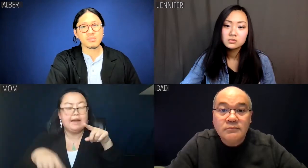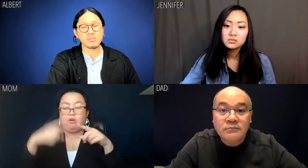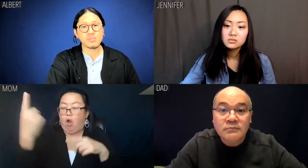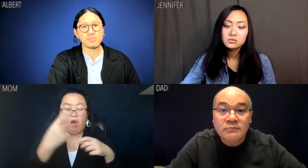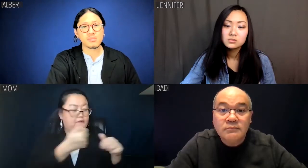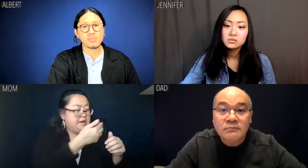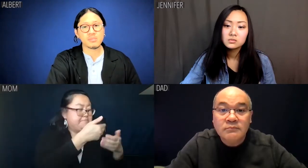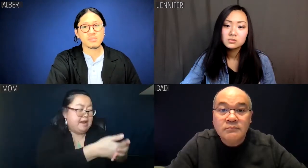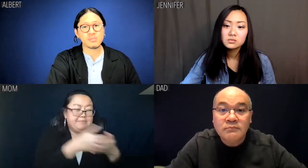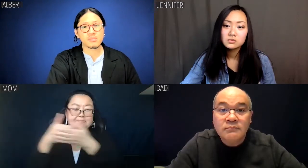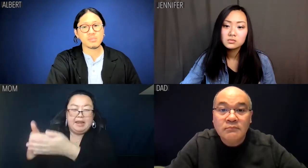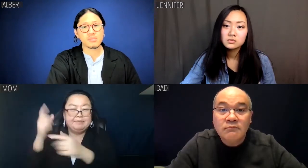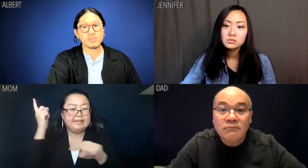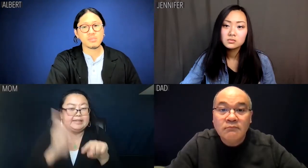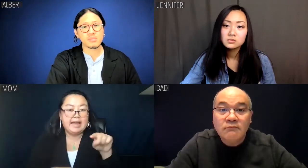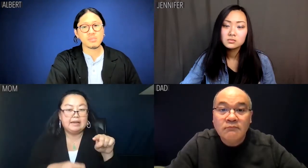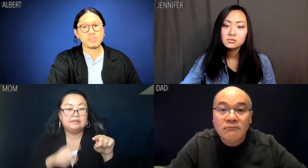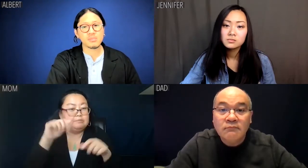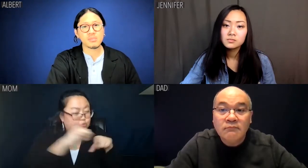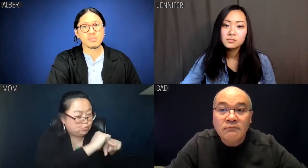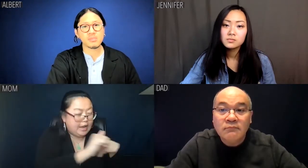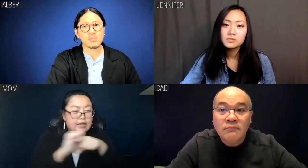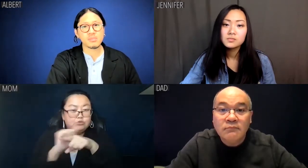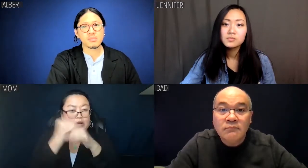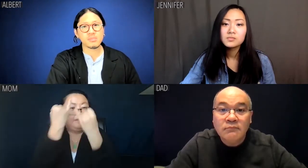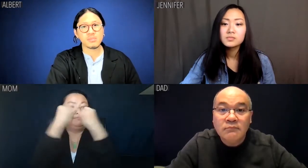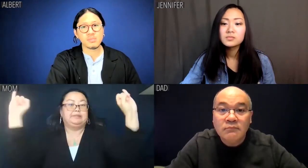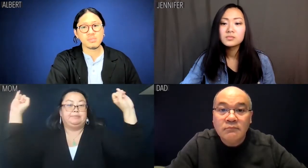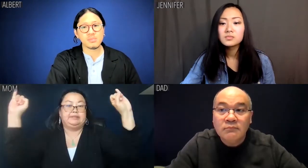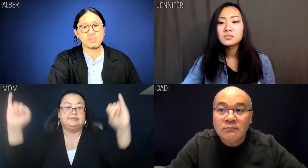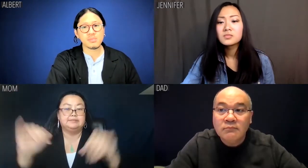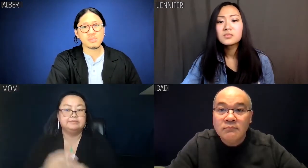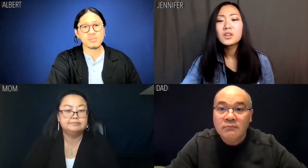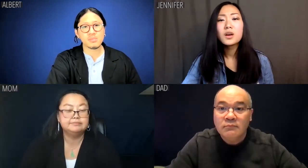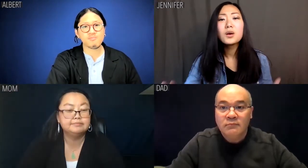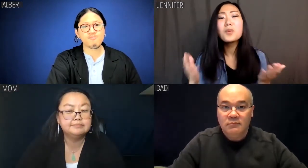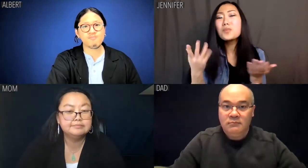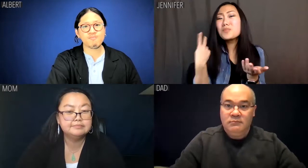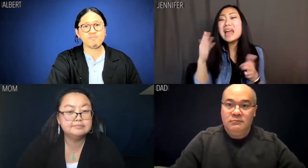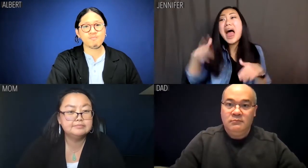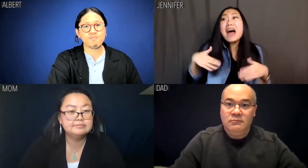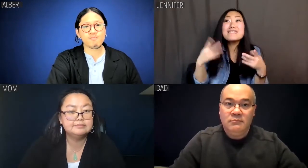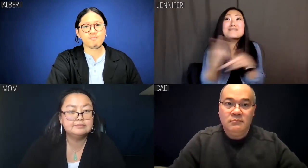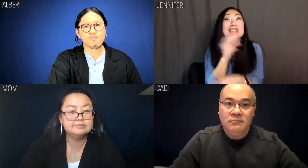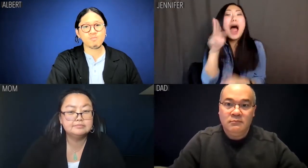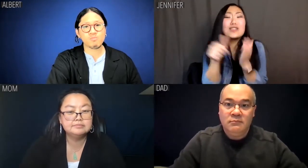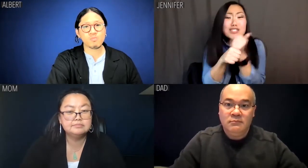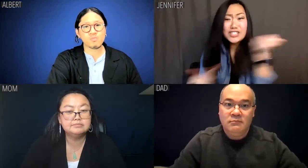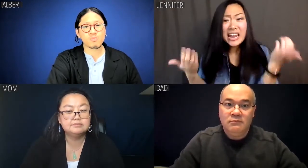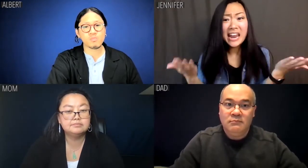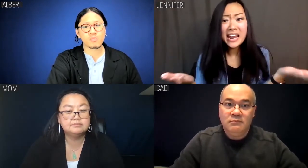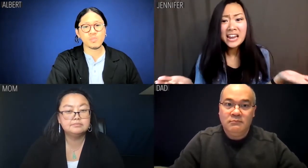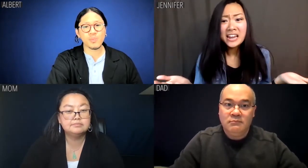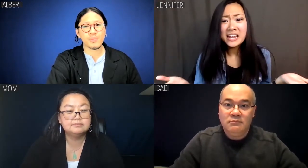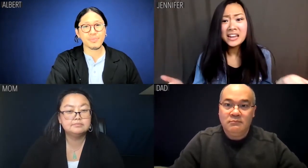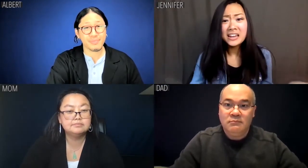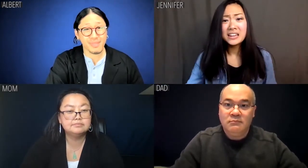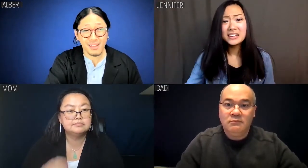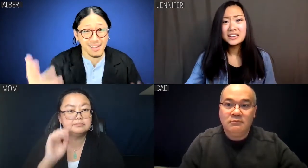you can't mollycoddle your babies. You have to give your children the training they need to figure out things on their own. Jennifer: But we haven't figured out shit.